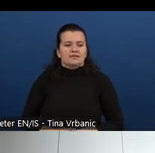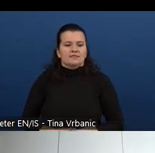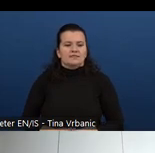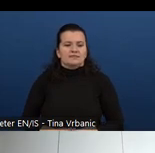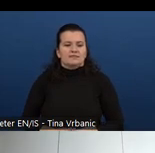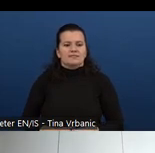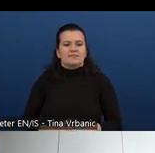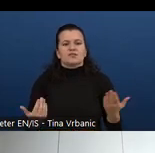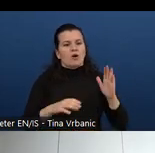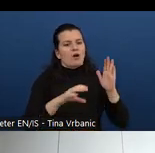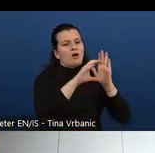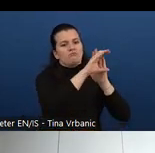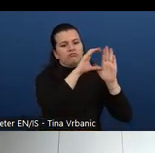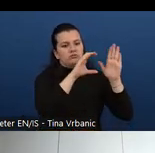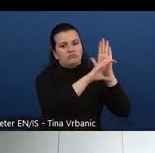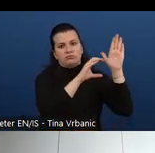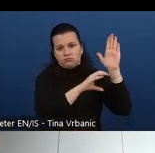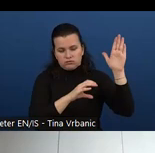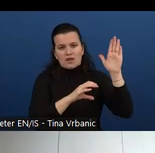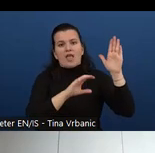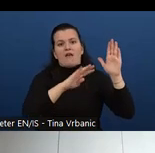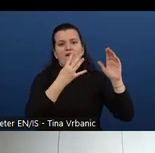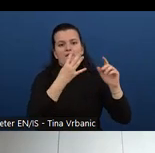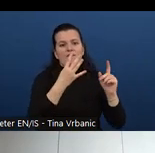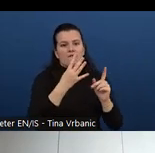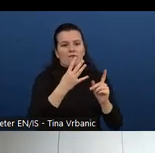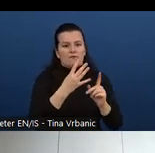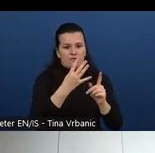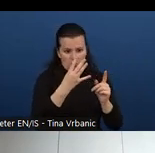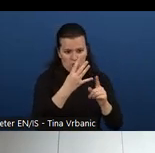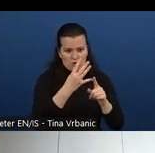core competence which is disabilities, challenges and assistive technologies.